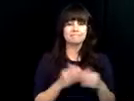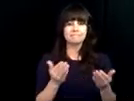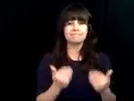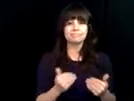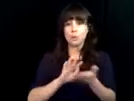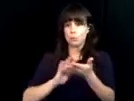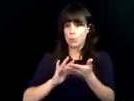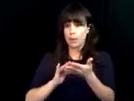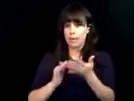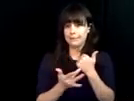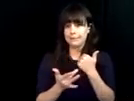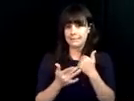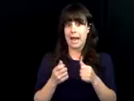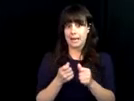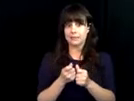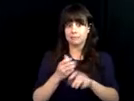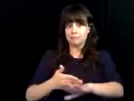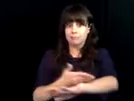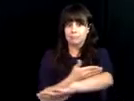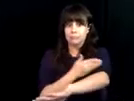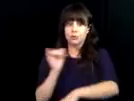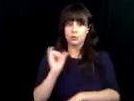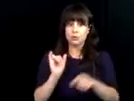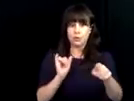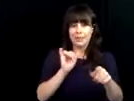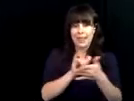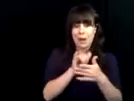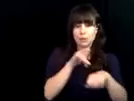shown in this predict special key boards were utilized.